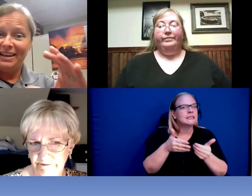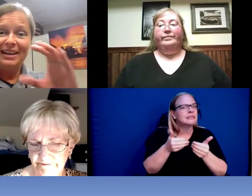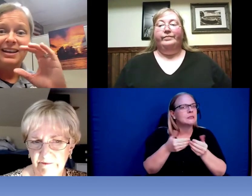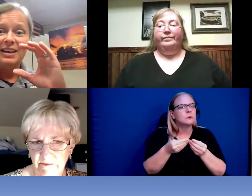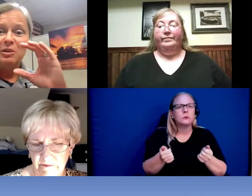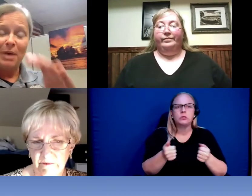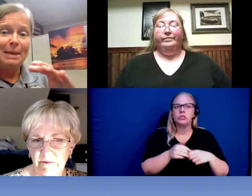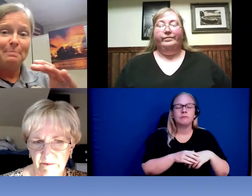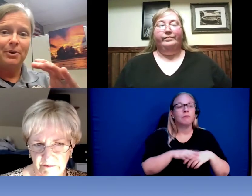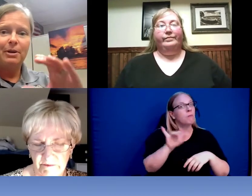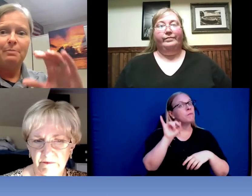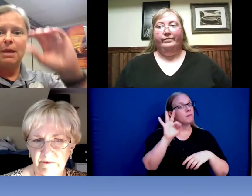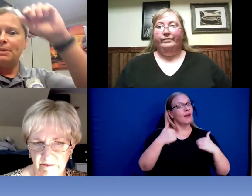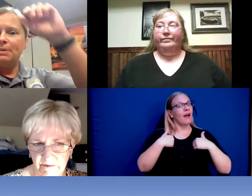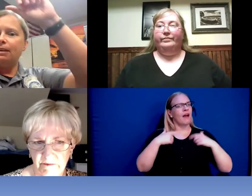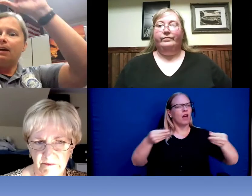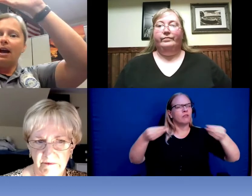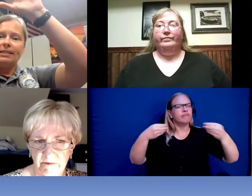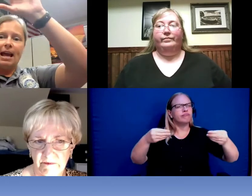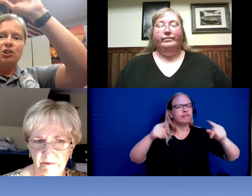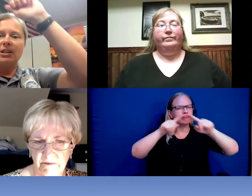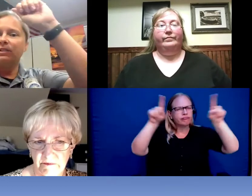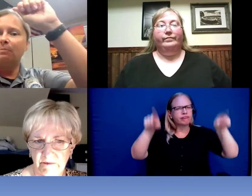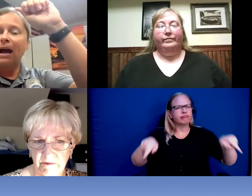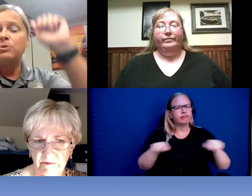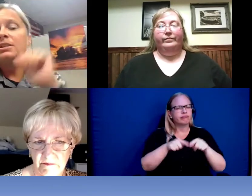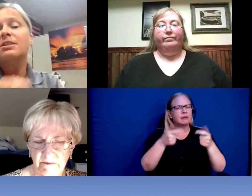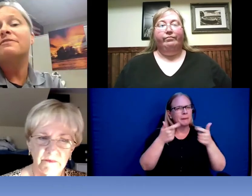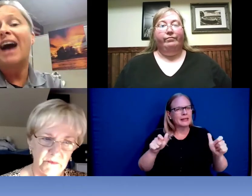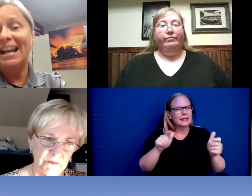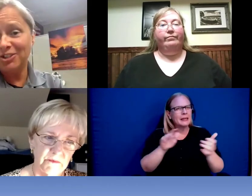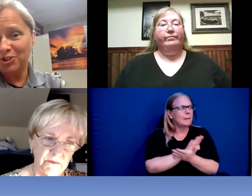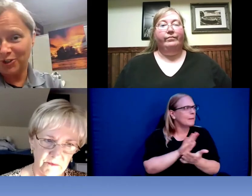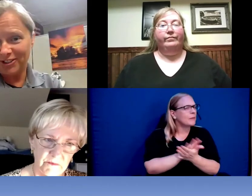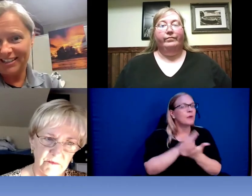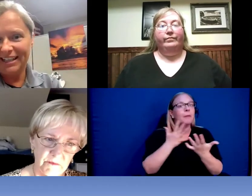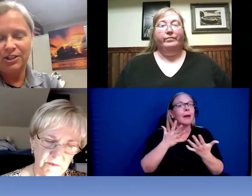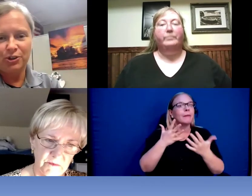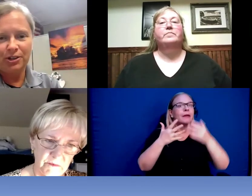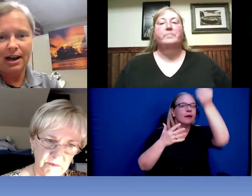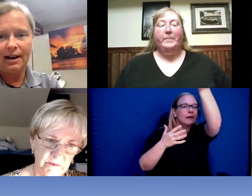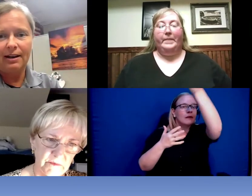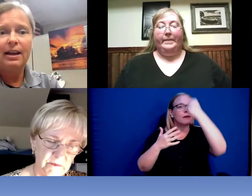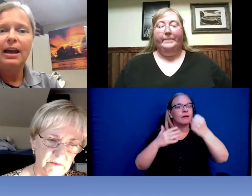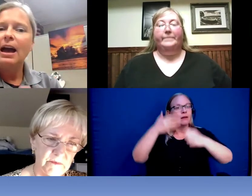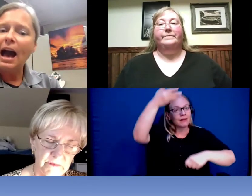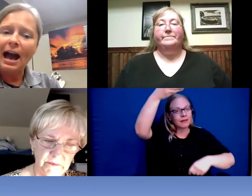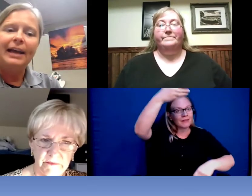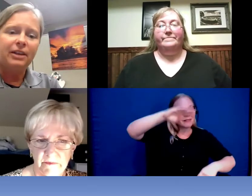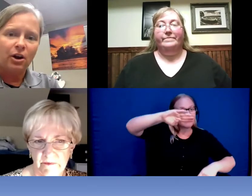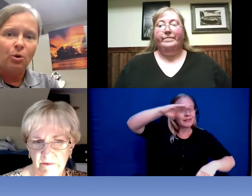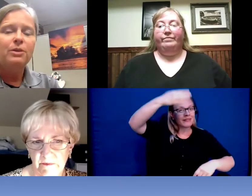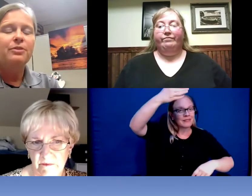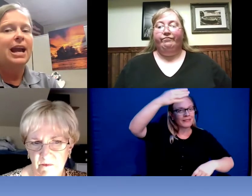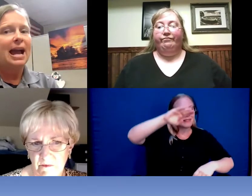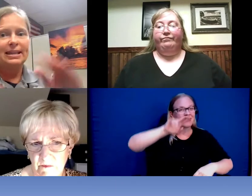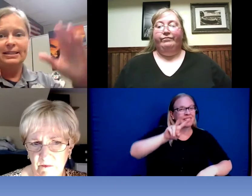paper maybe attaching it somehow to the advisor in your car, I know that I can